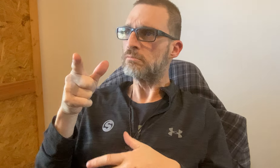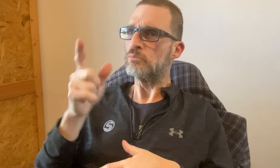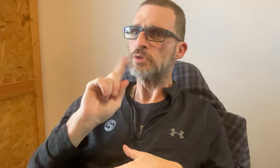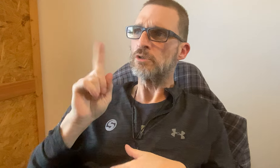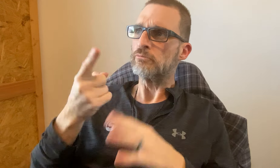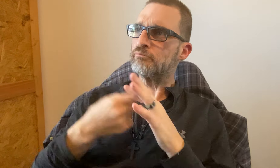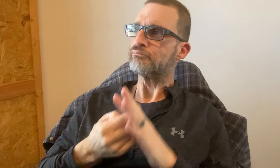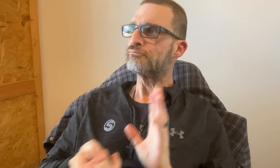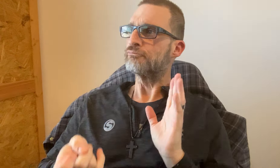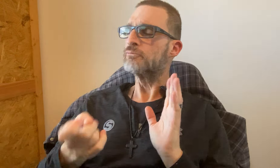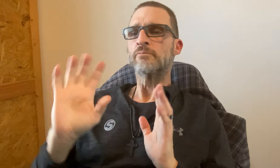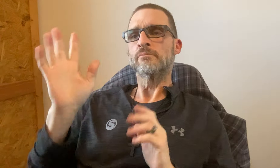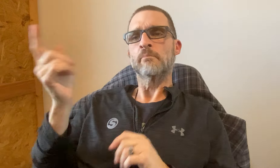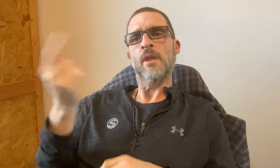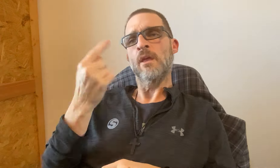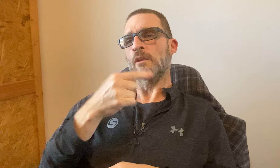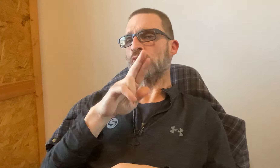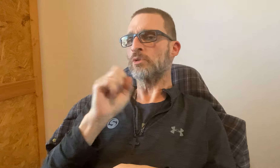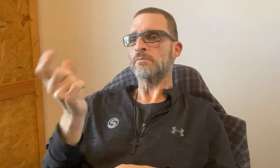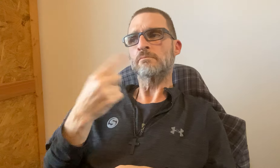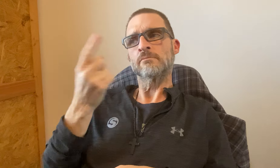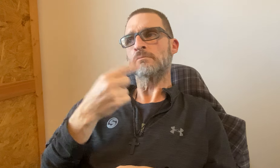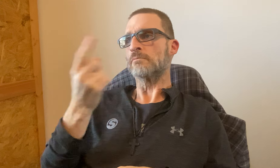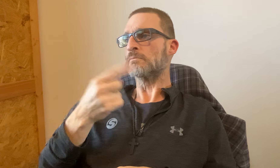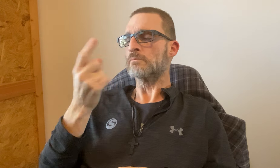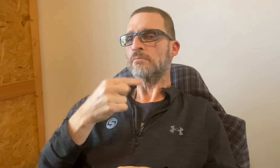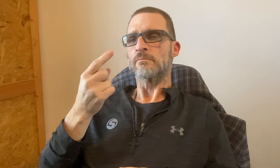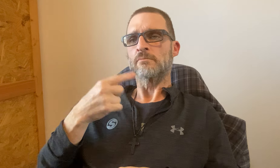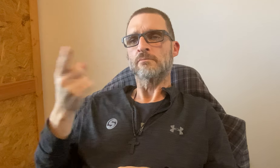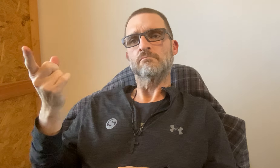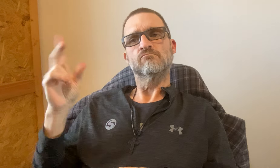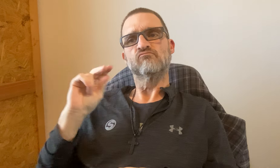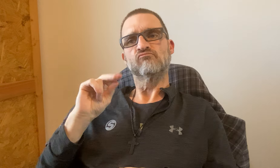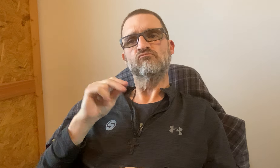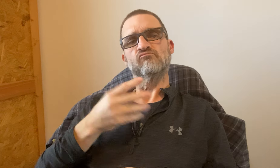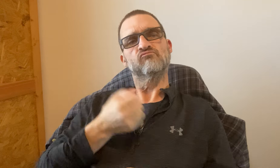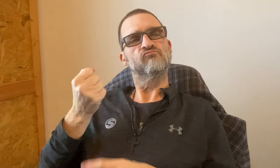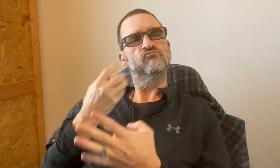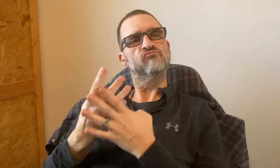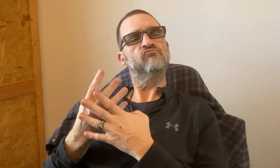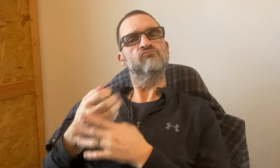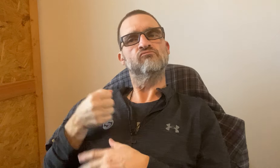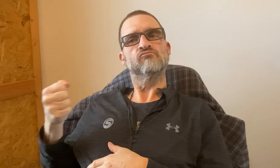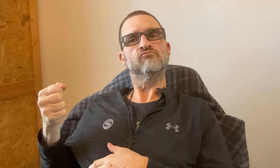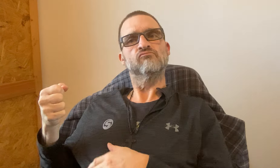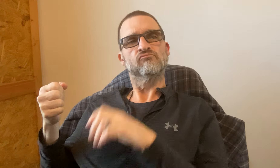USA are wondering about those people where did they disappear to? They want those people to come back to USA. But those people don't want to release the hostages